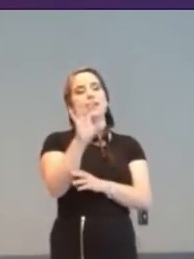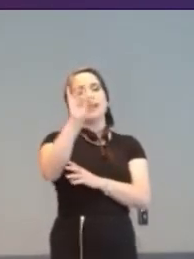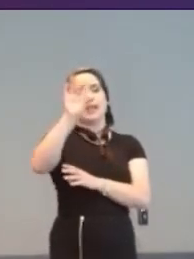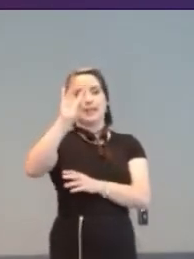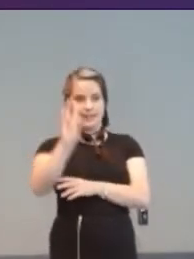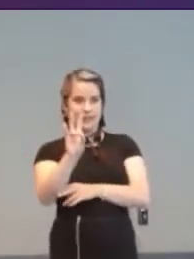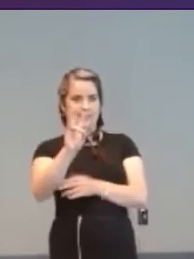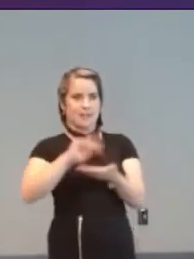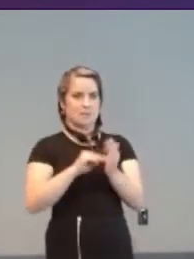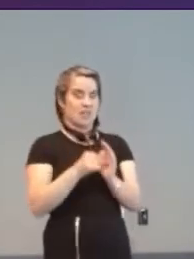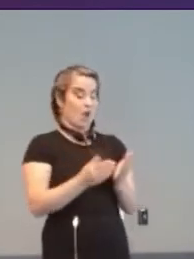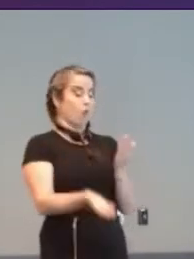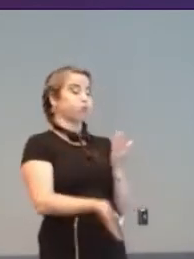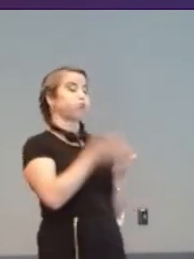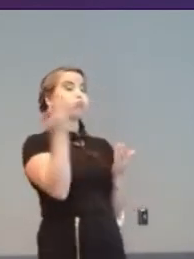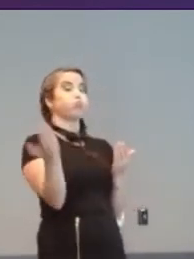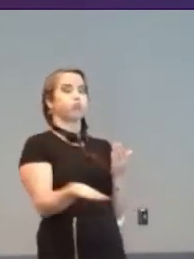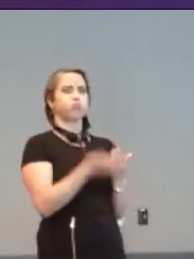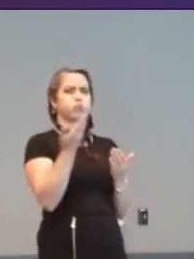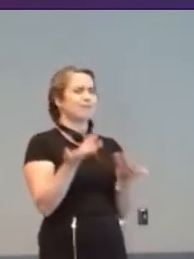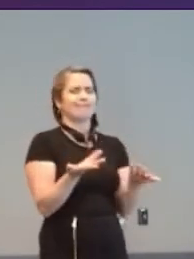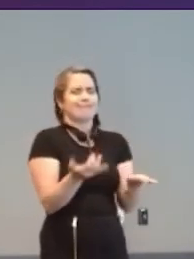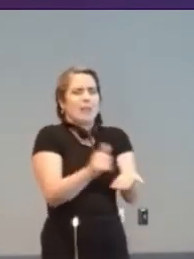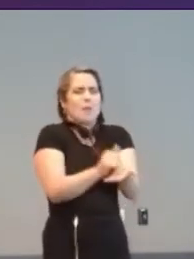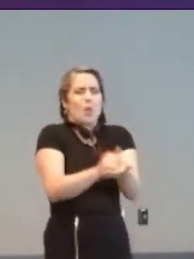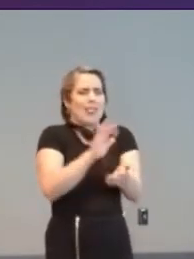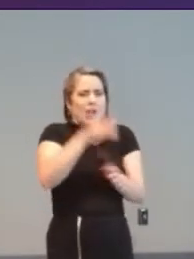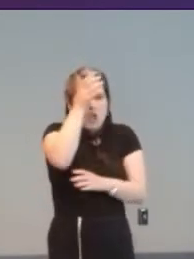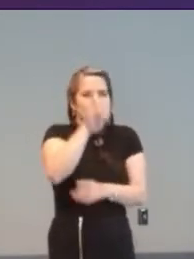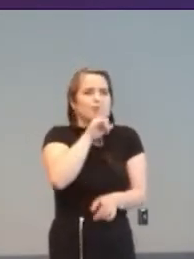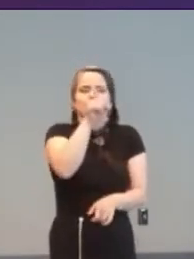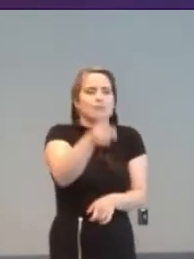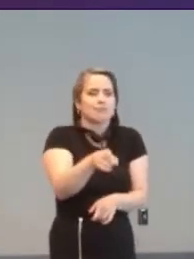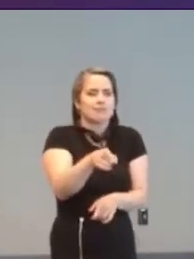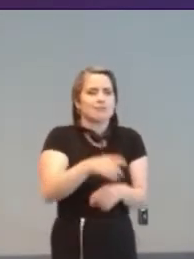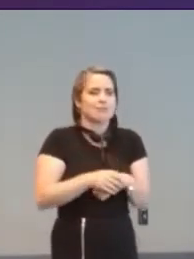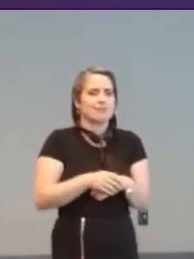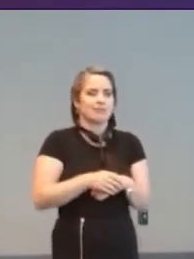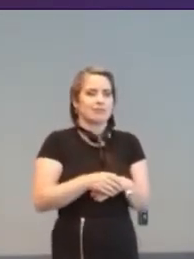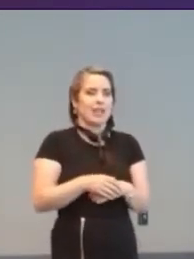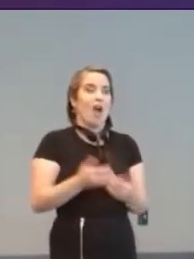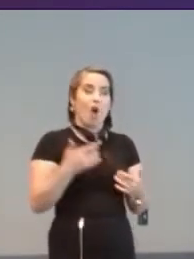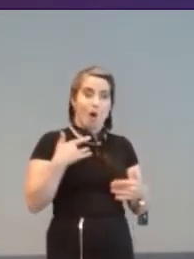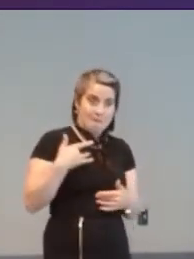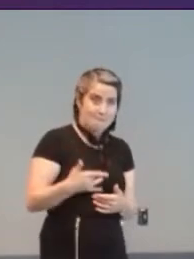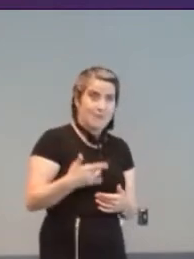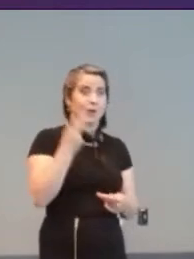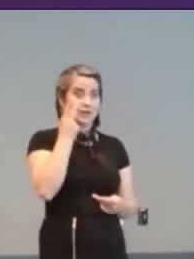as too easy for some. People like you’ll see here are often forgotten in our field.